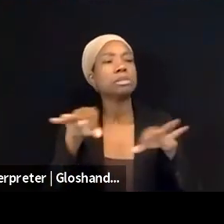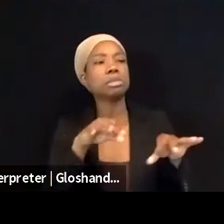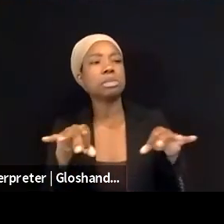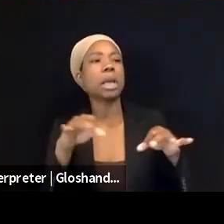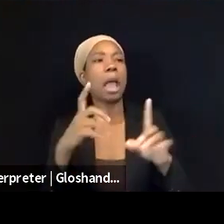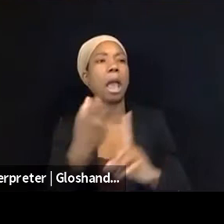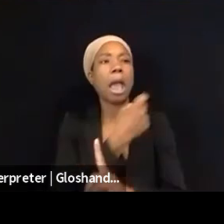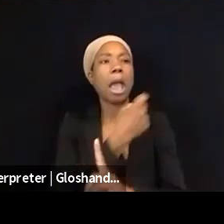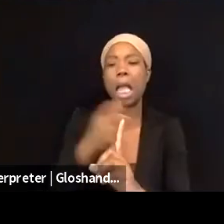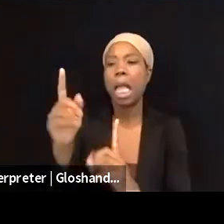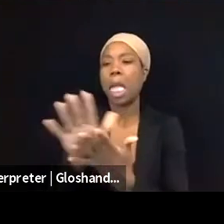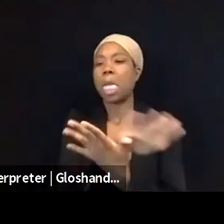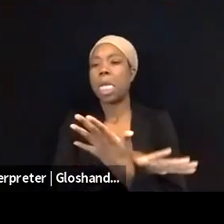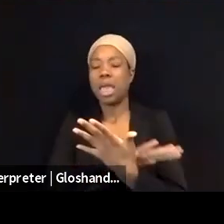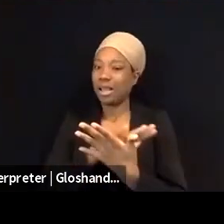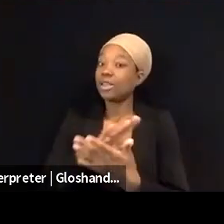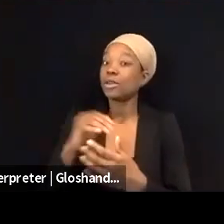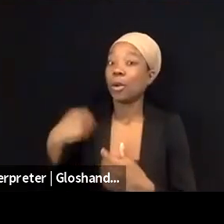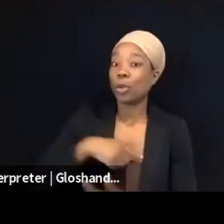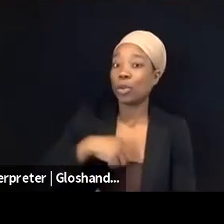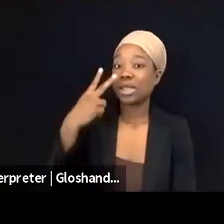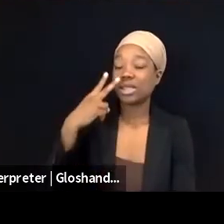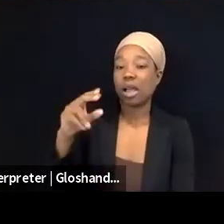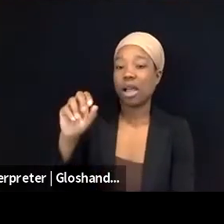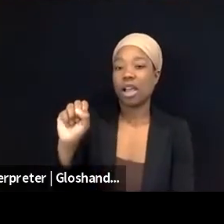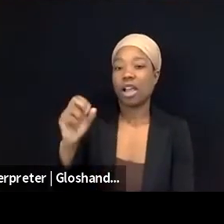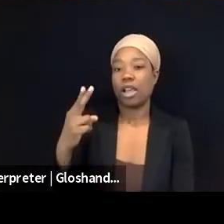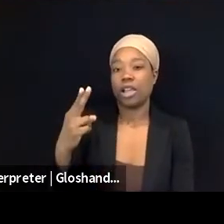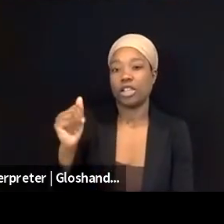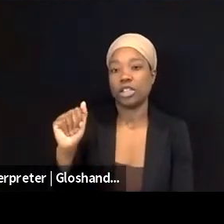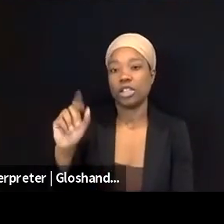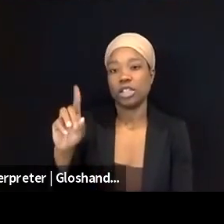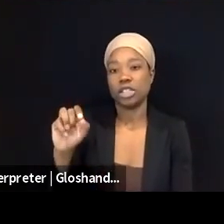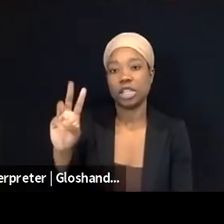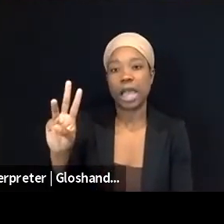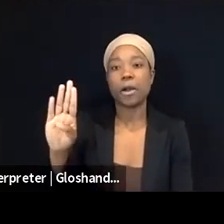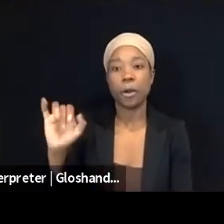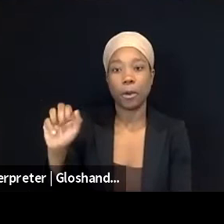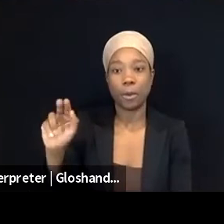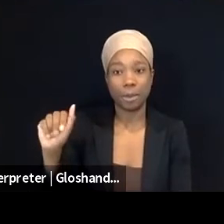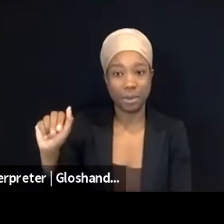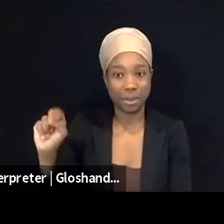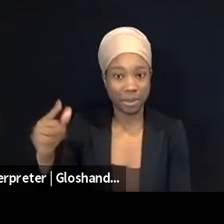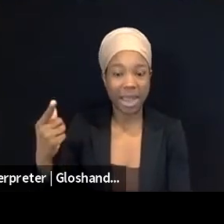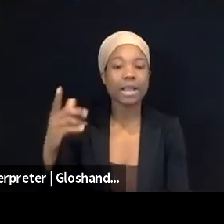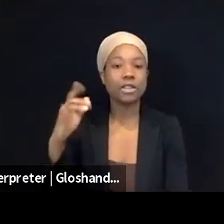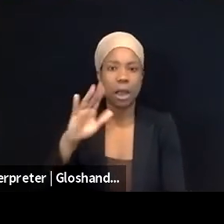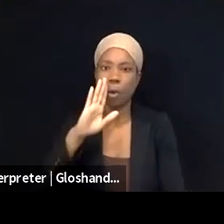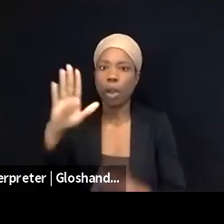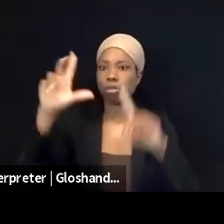this phenomenon where the reachability of the account and the pages were dropping suddenly when they start speaking about Palestine.